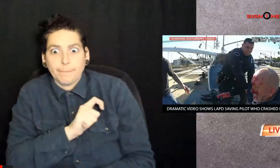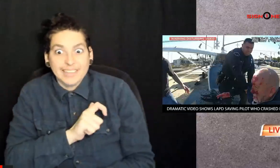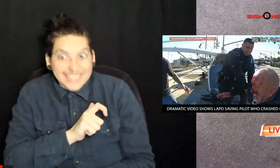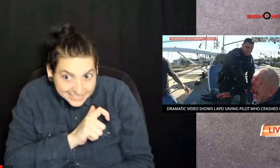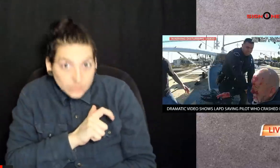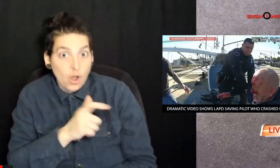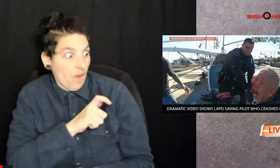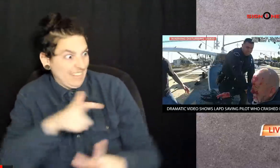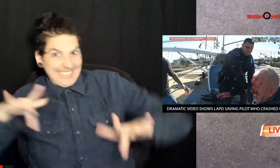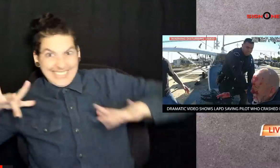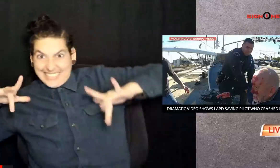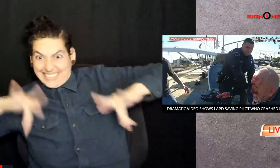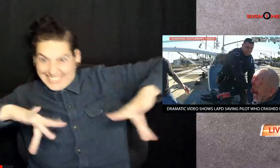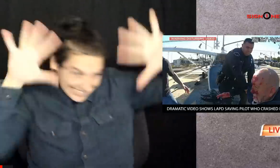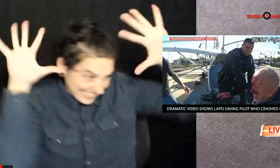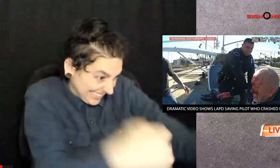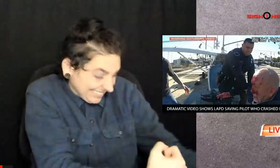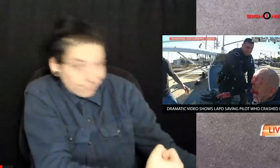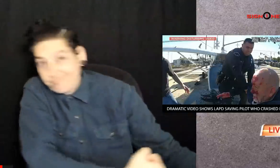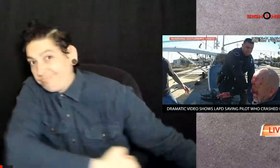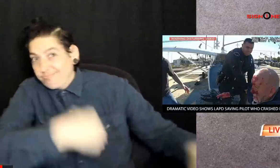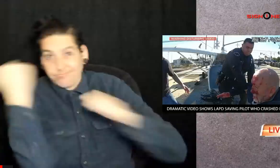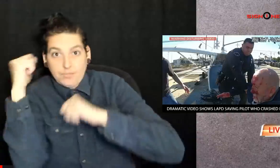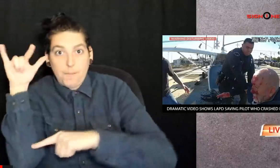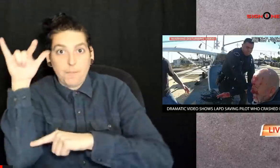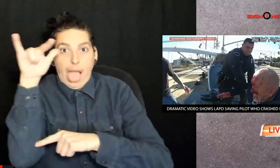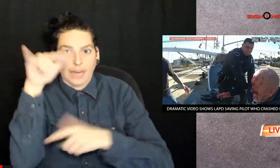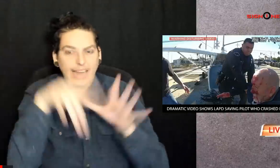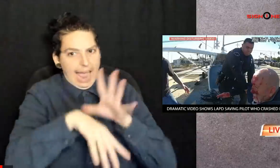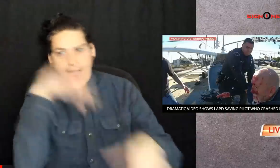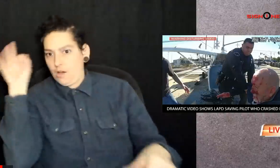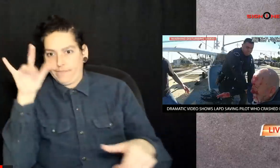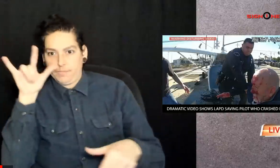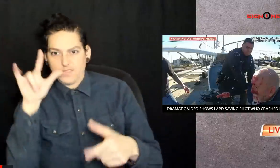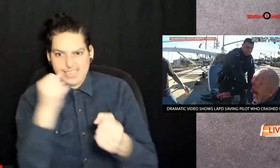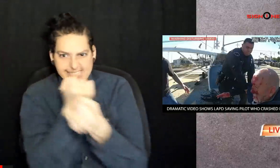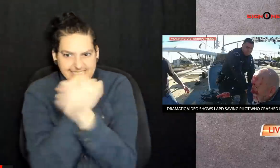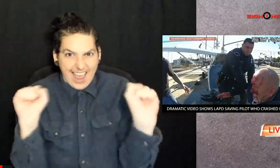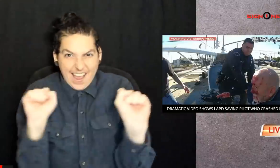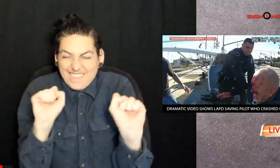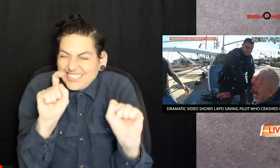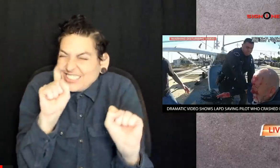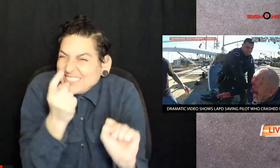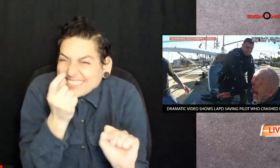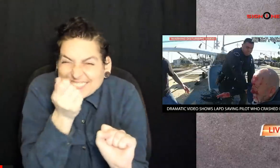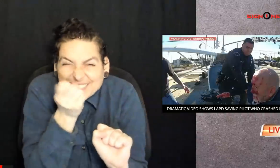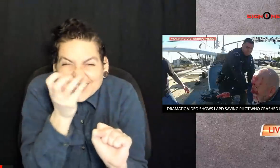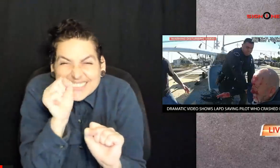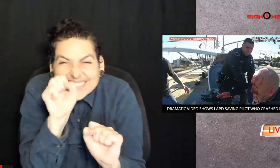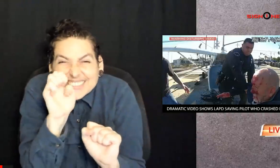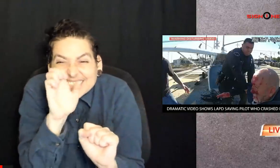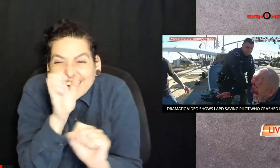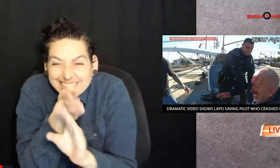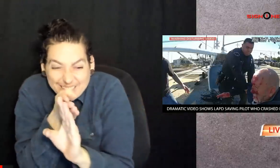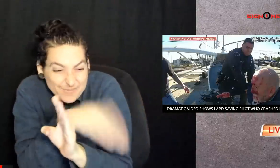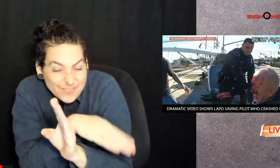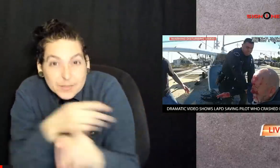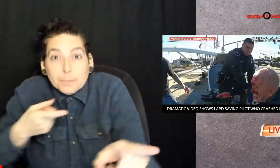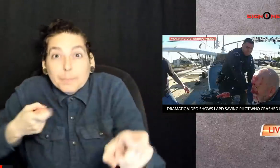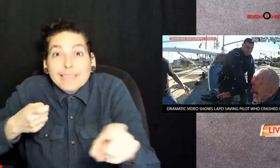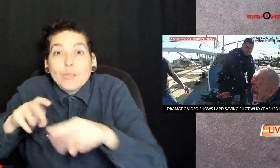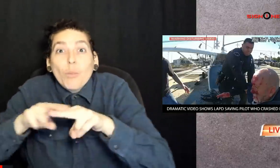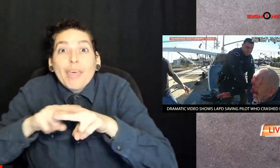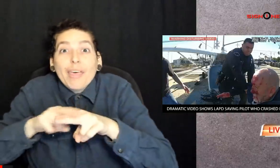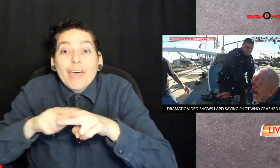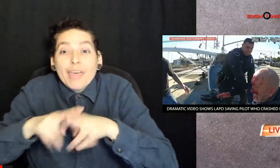police officers pulled him to safety just seconds before a speeding train plowed through